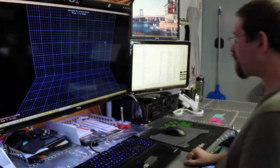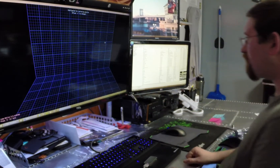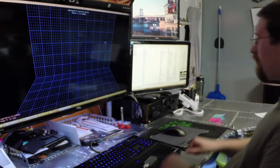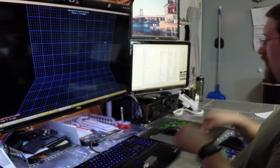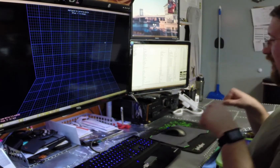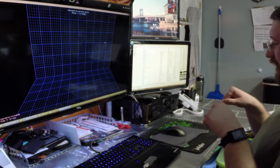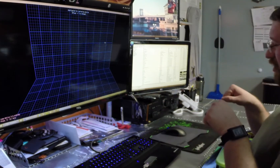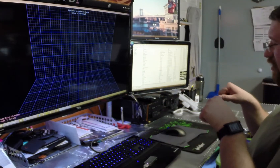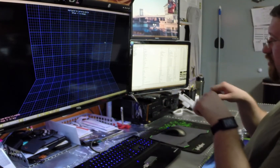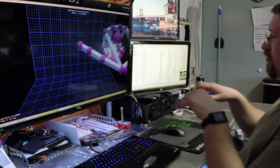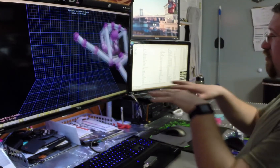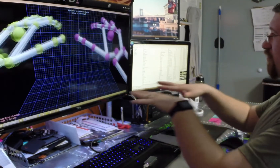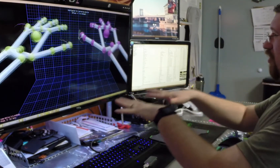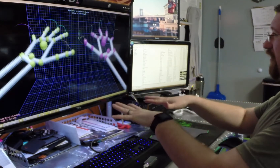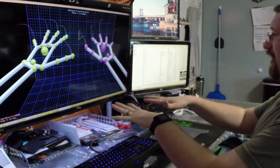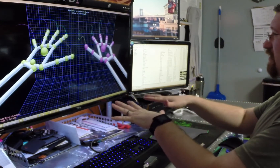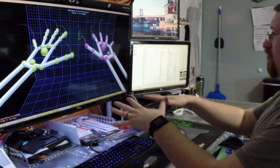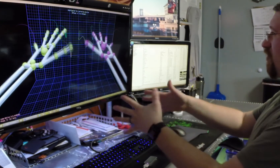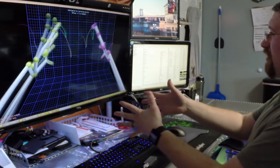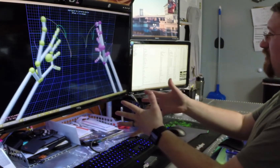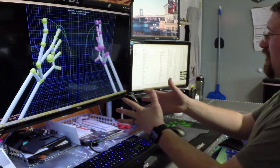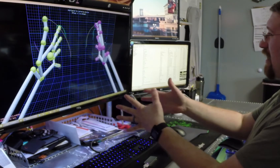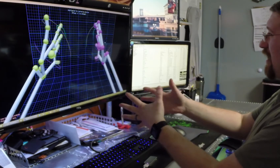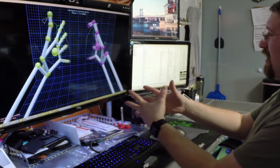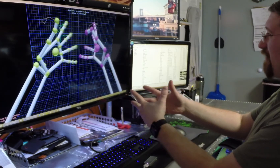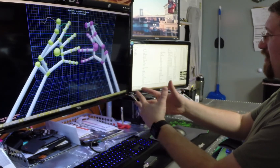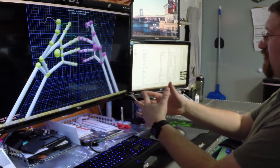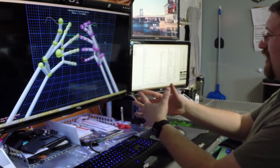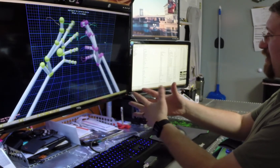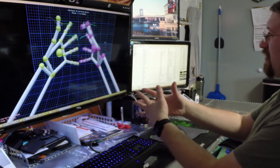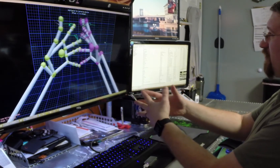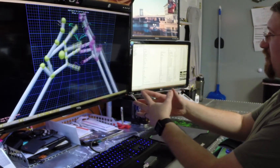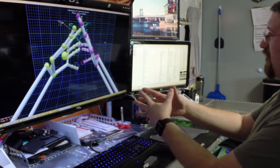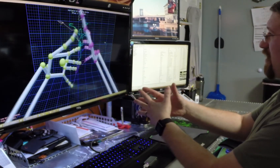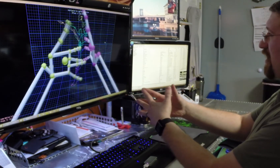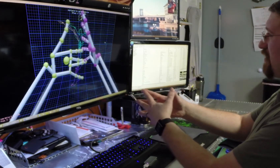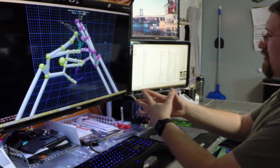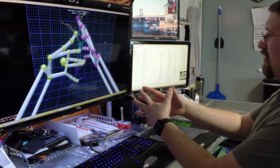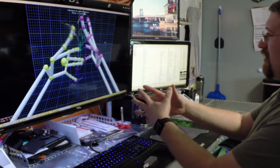I can also do both hands at the same time, and have interactions between ethem